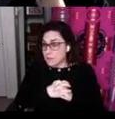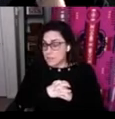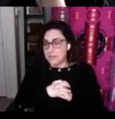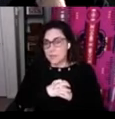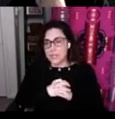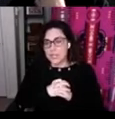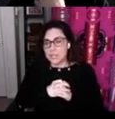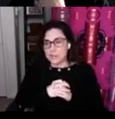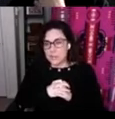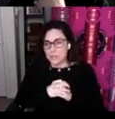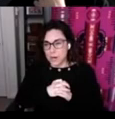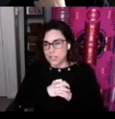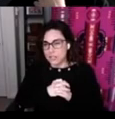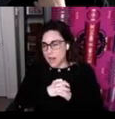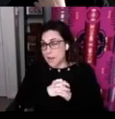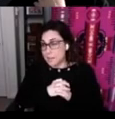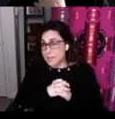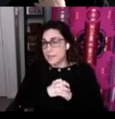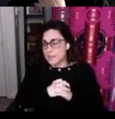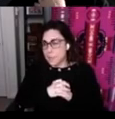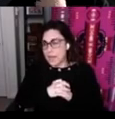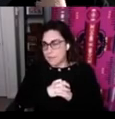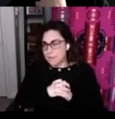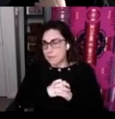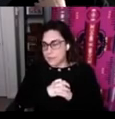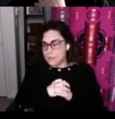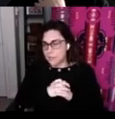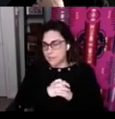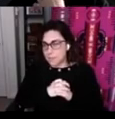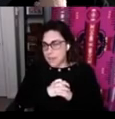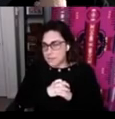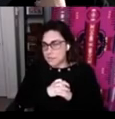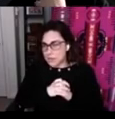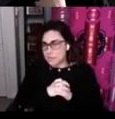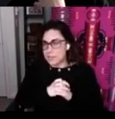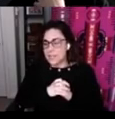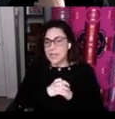and especially the really precious time that we have left with some of our best speakers